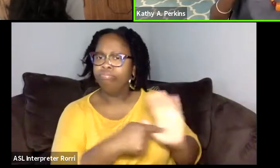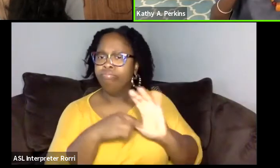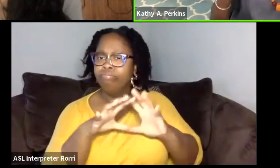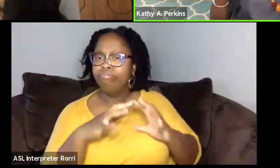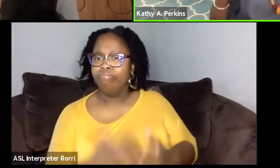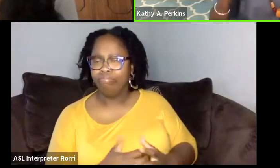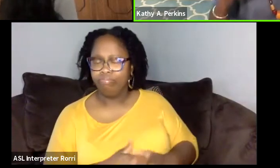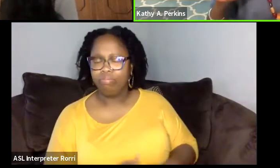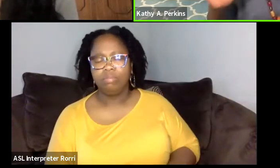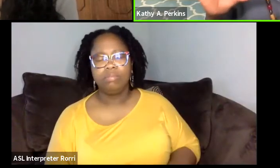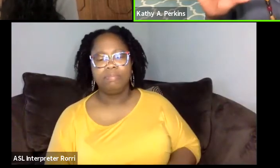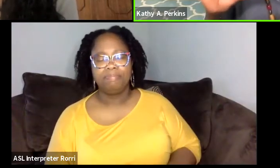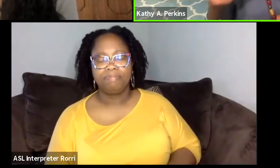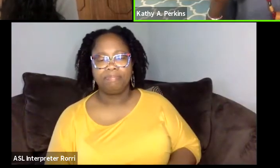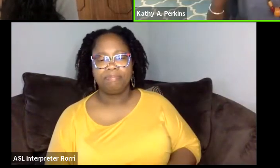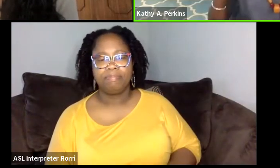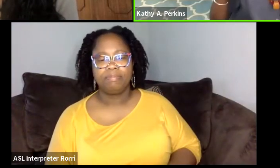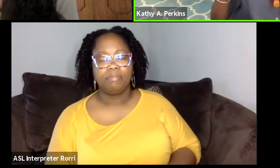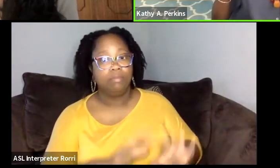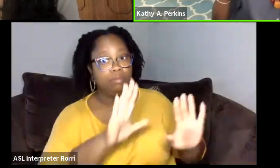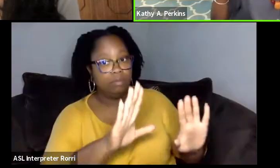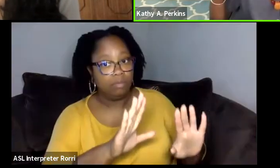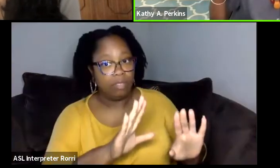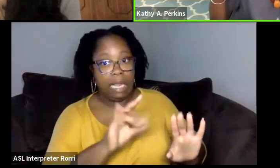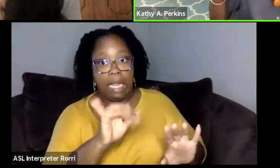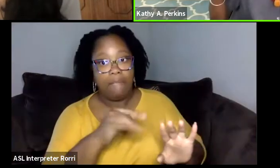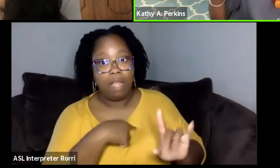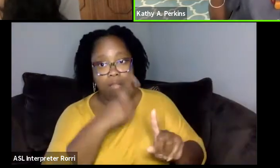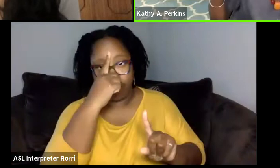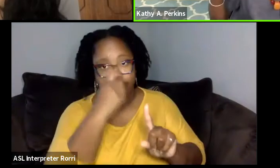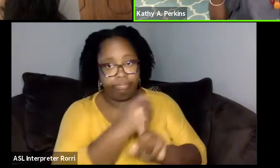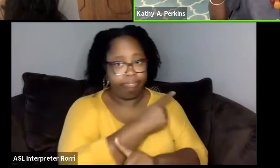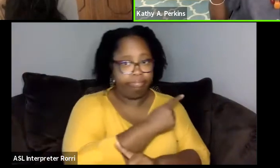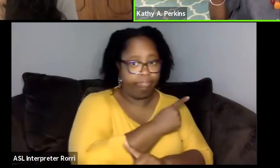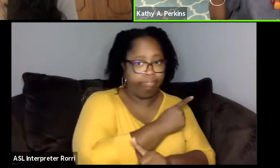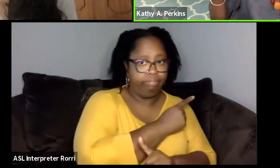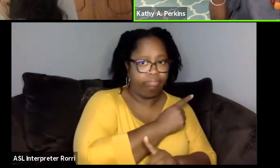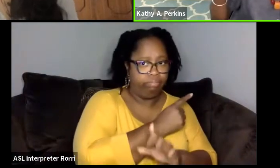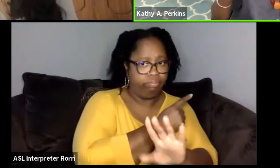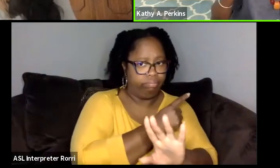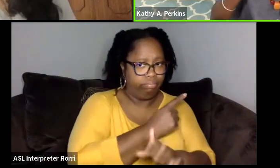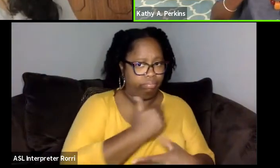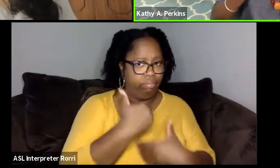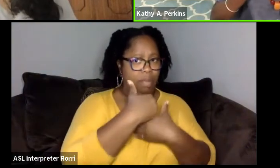and just stop me if I'm getting off track, one of the things that I was very concerned about,